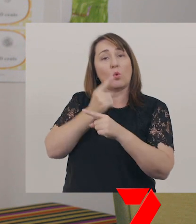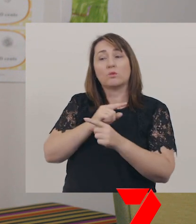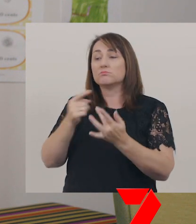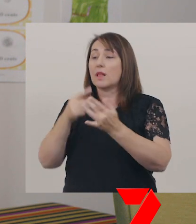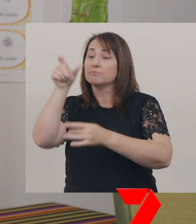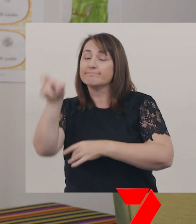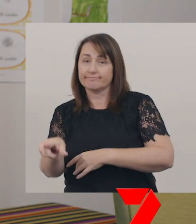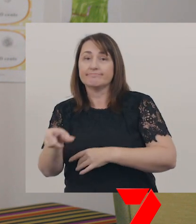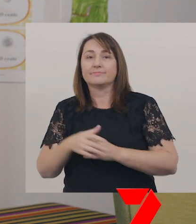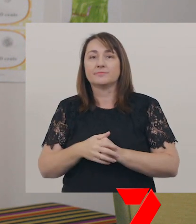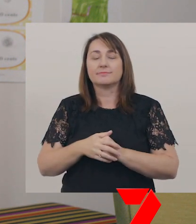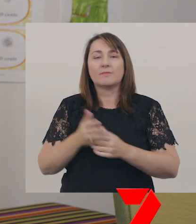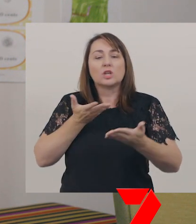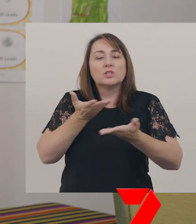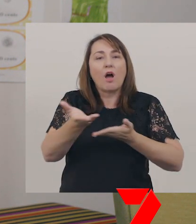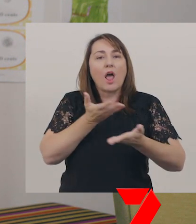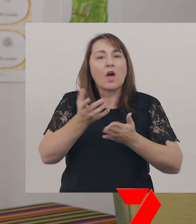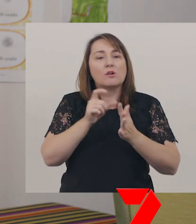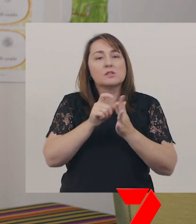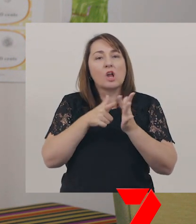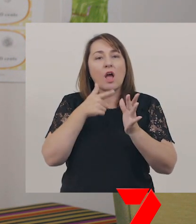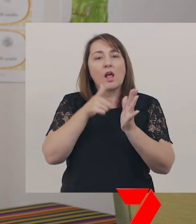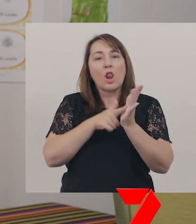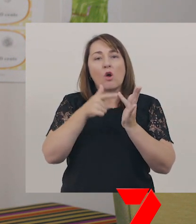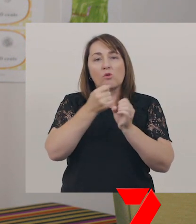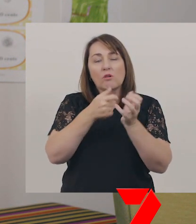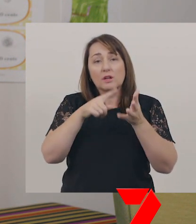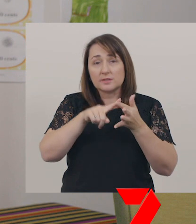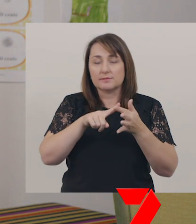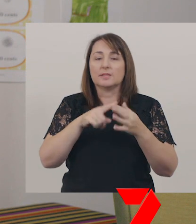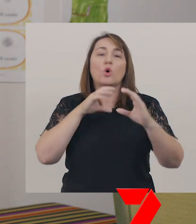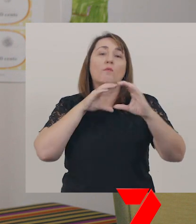Dialogue is the conversation or speech between characters.